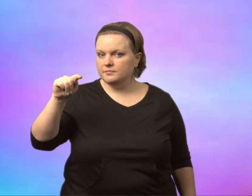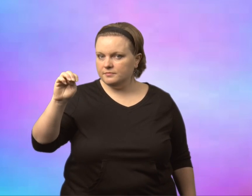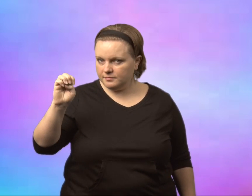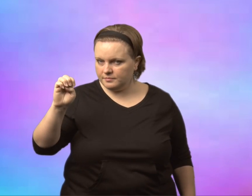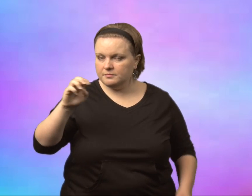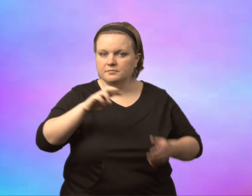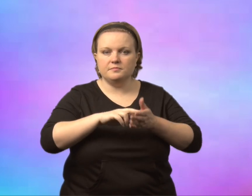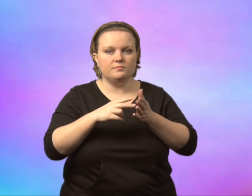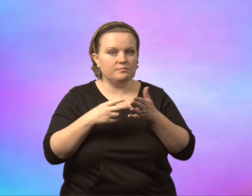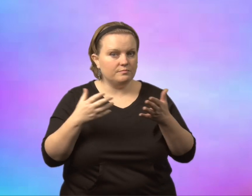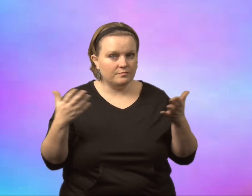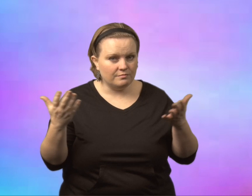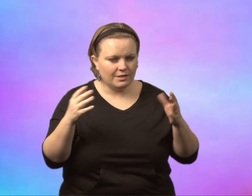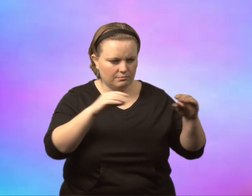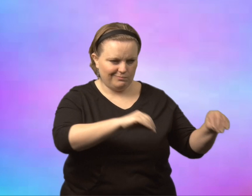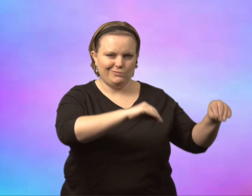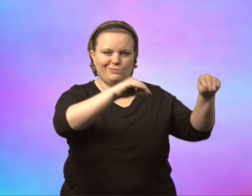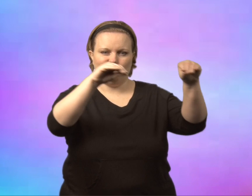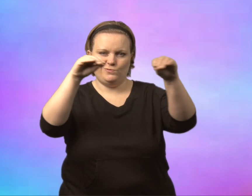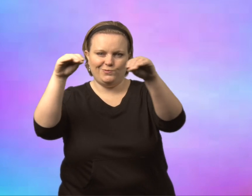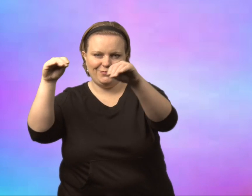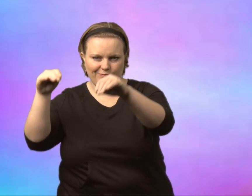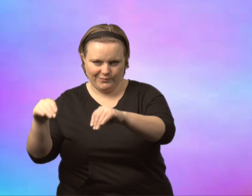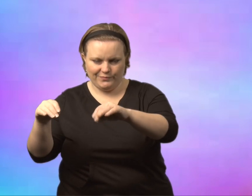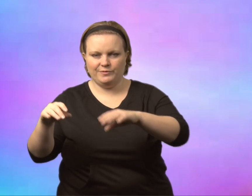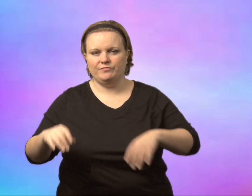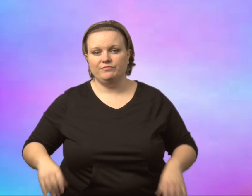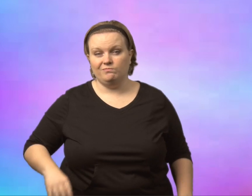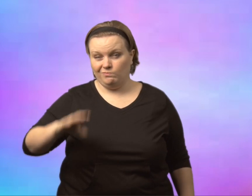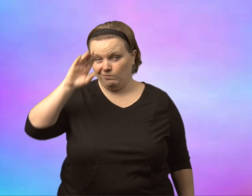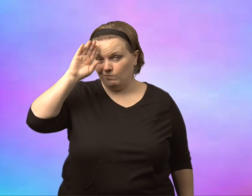Relocate Relocate means to move.